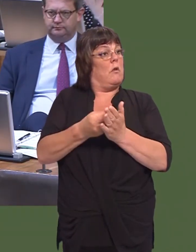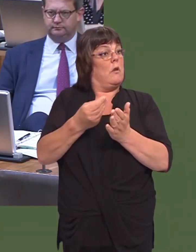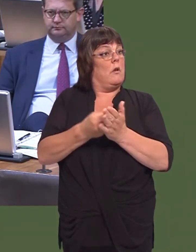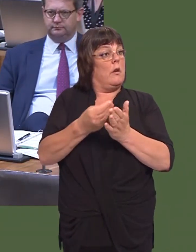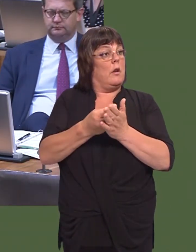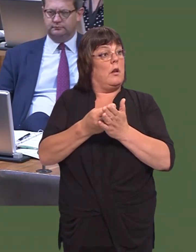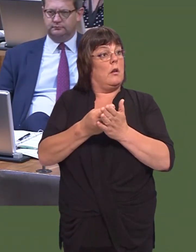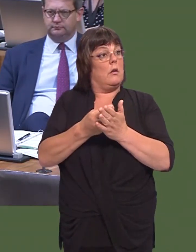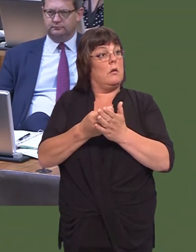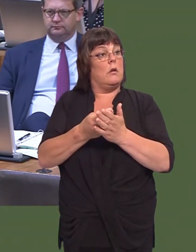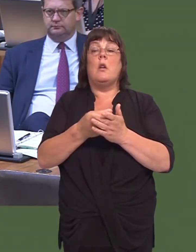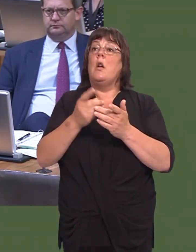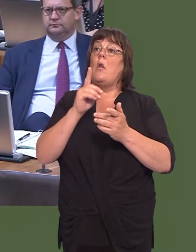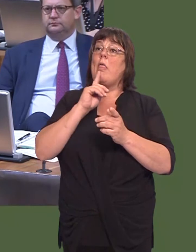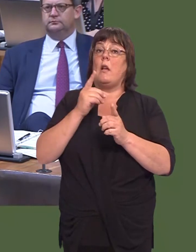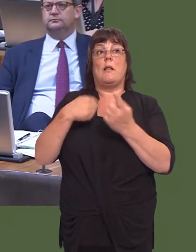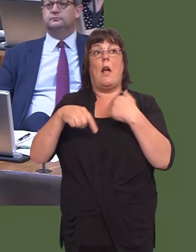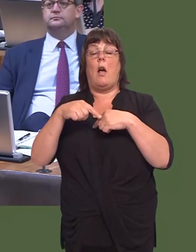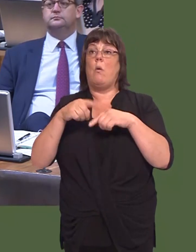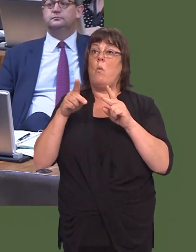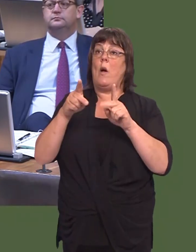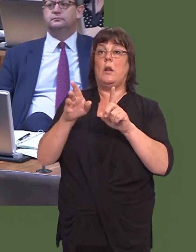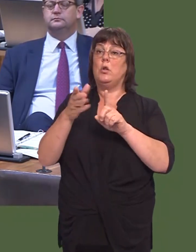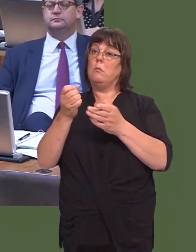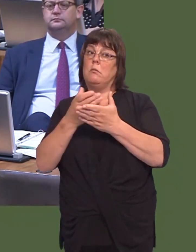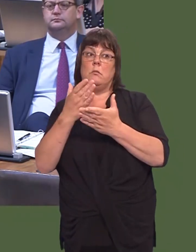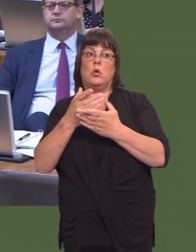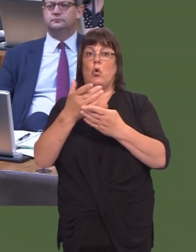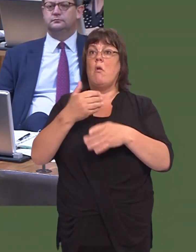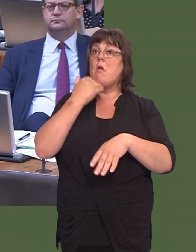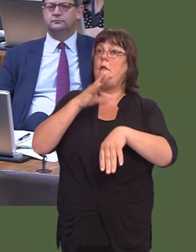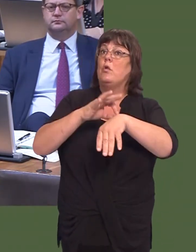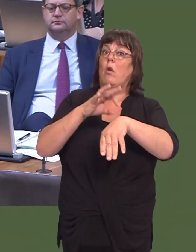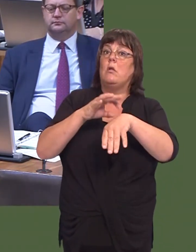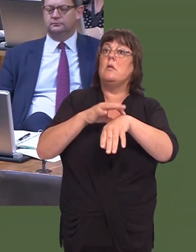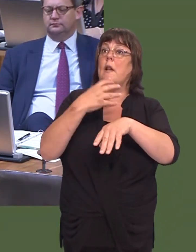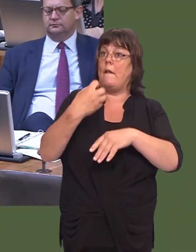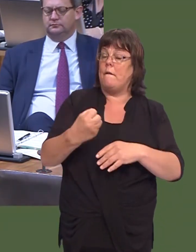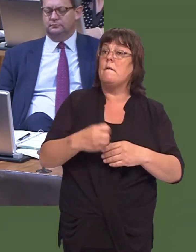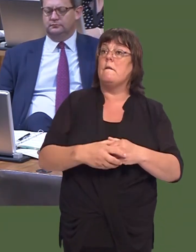support, and that is an example of us delivering to make sure that the supply of GPs is at